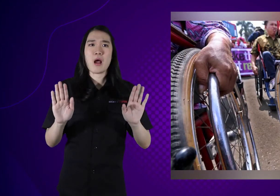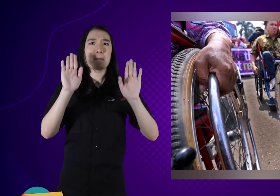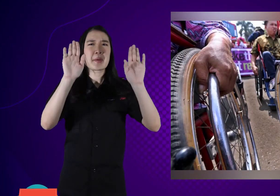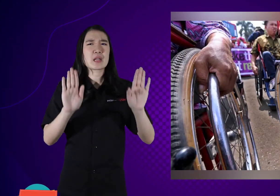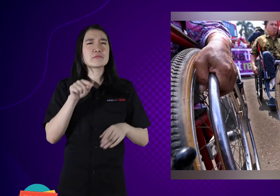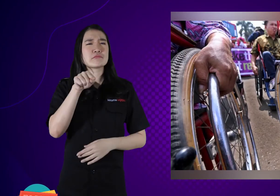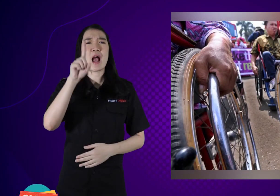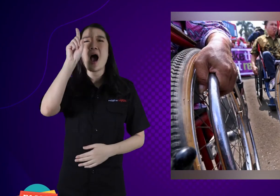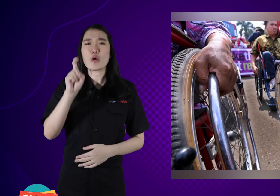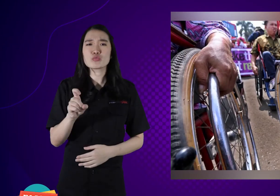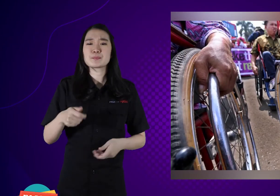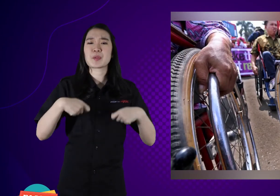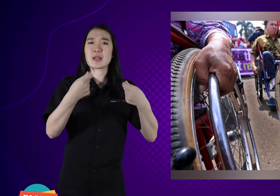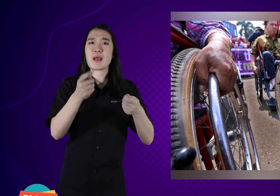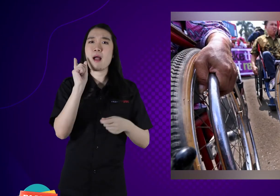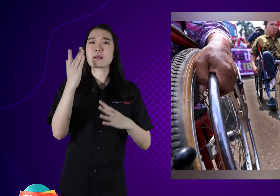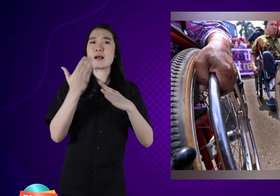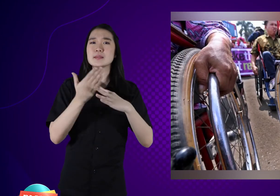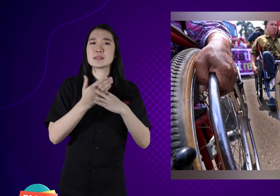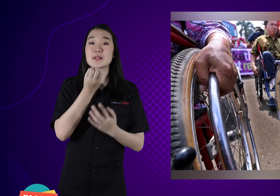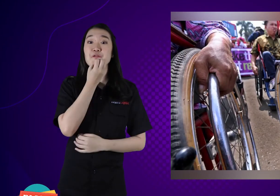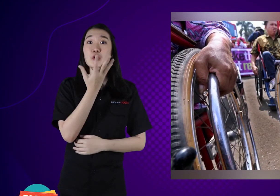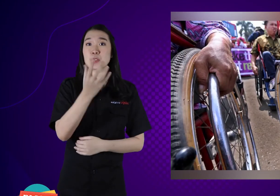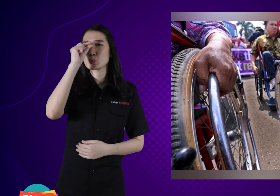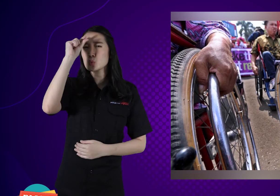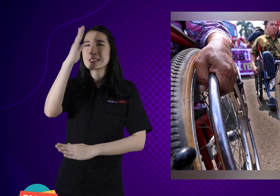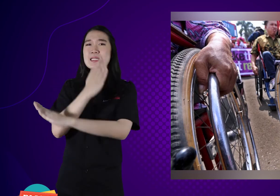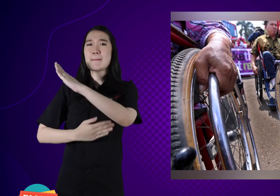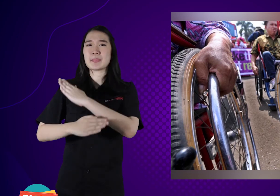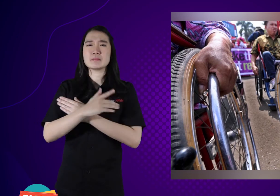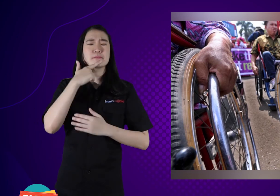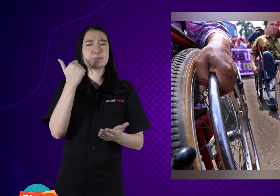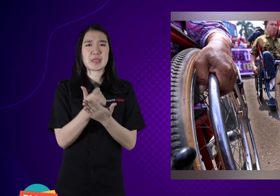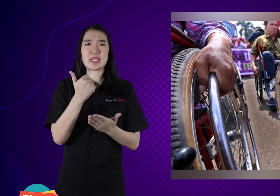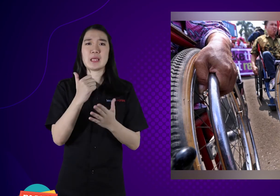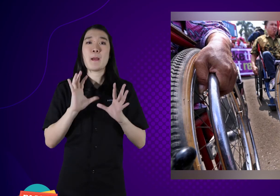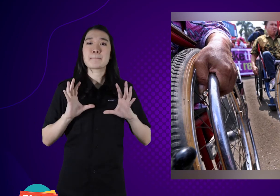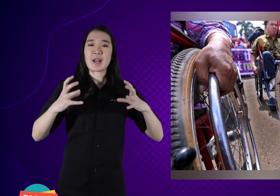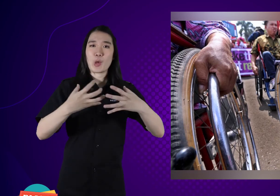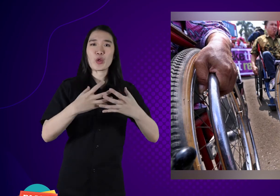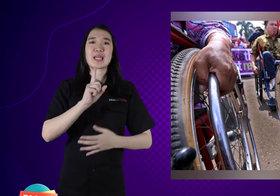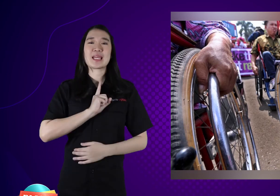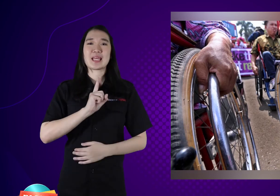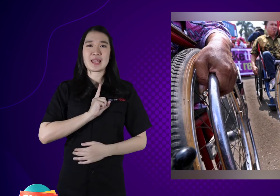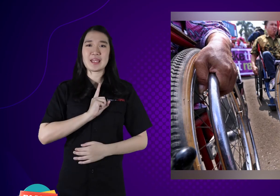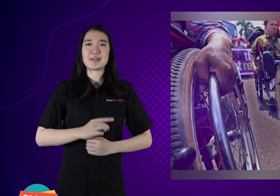Media must provide access to information for friends with disabilities, it is important to protect yourself.